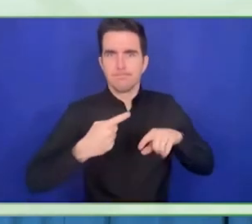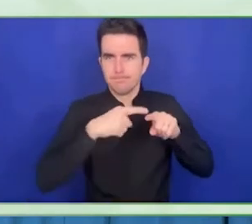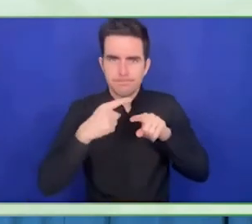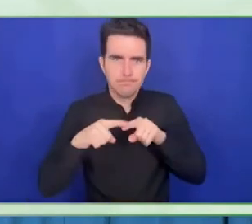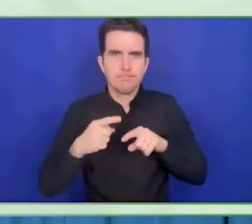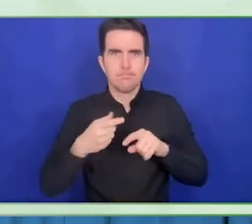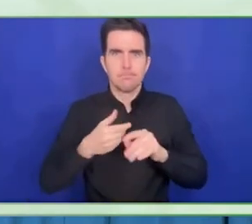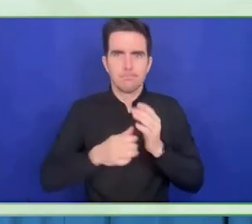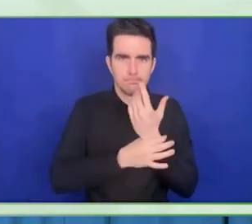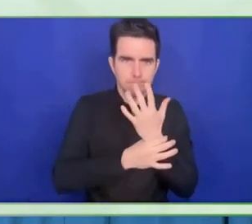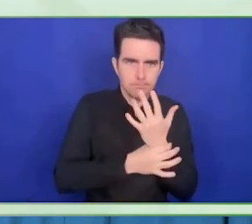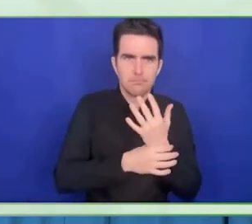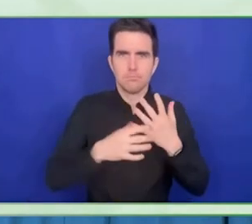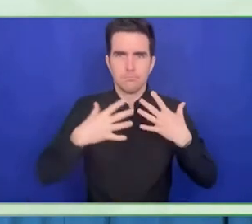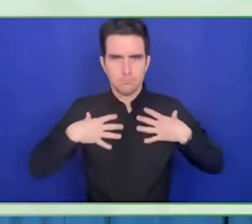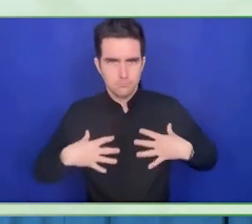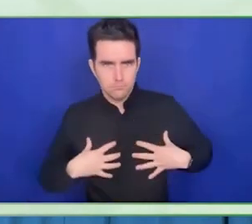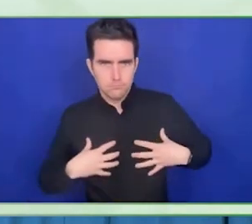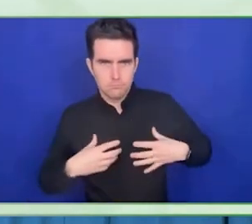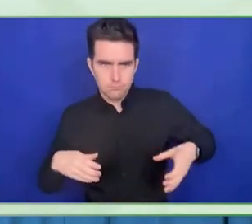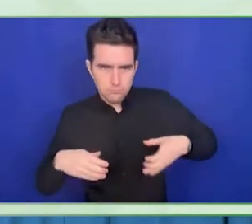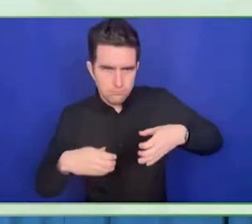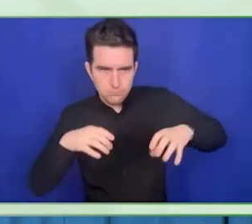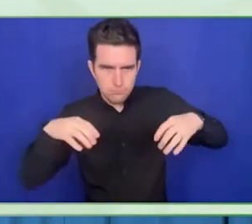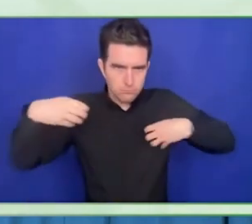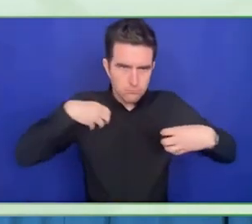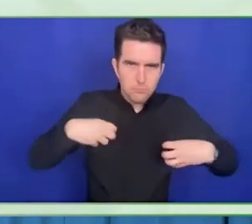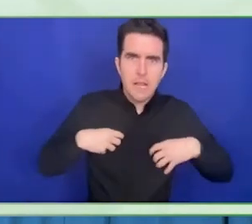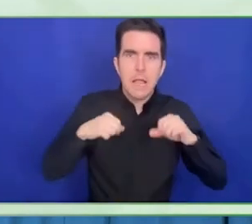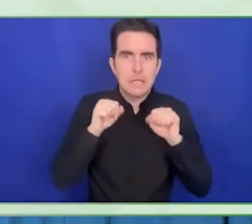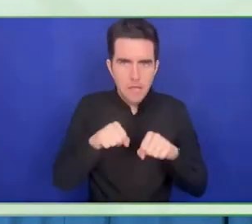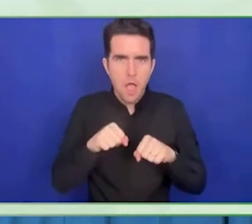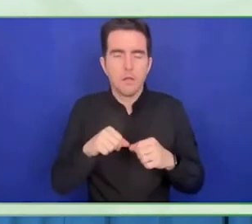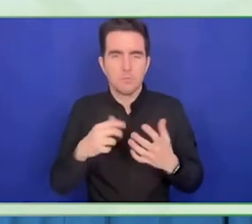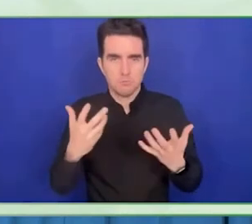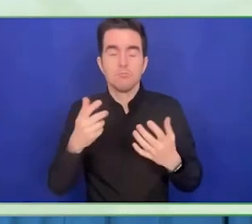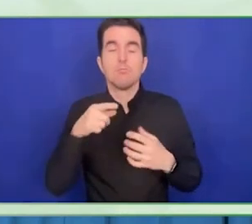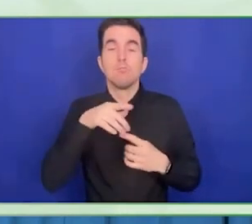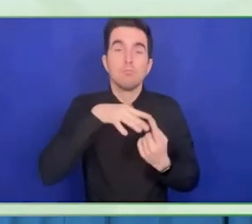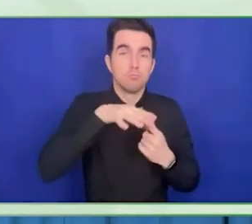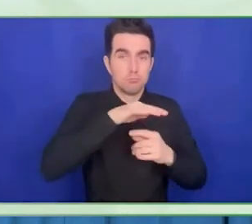We normally try to integrate PO systems to national health systems